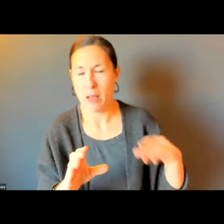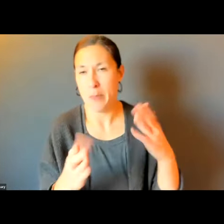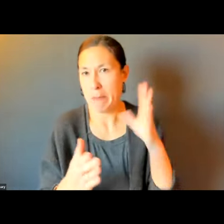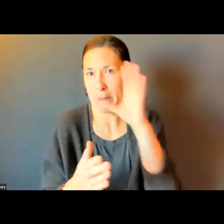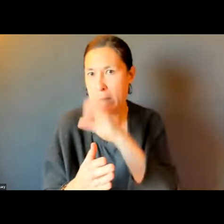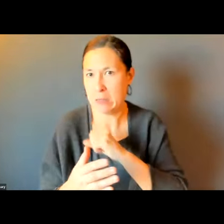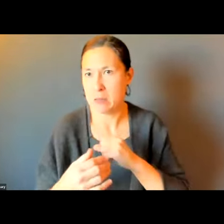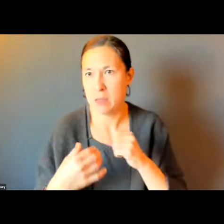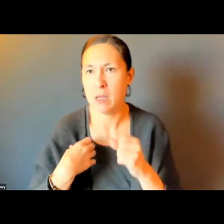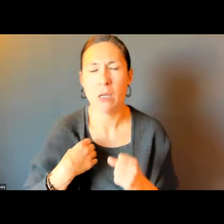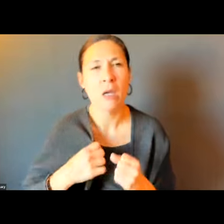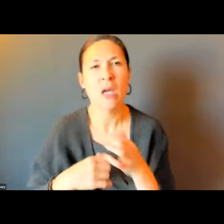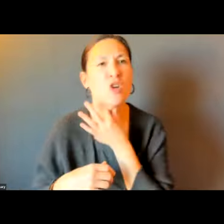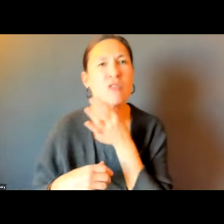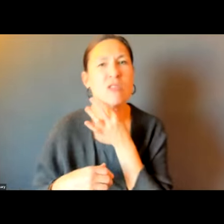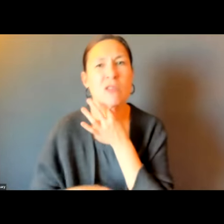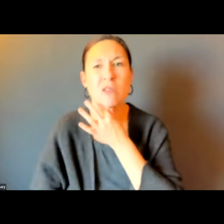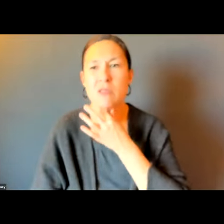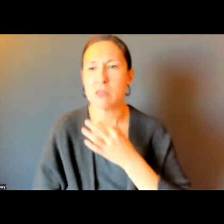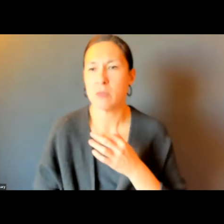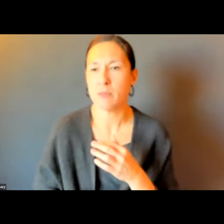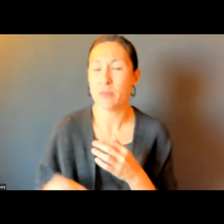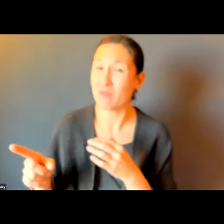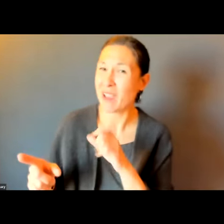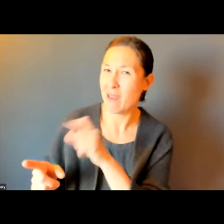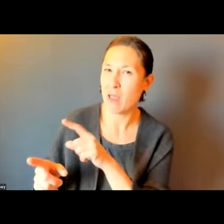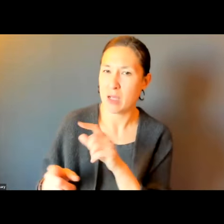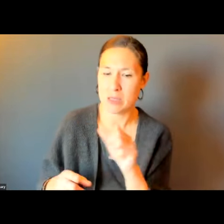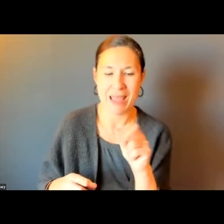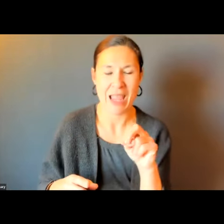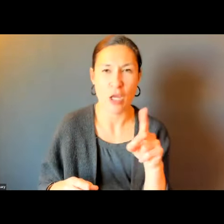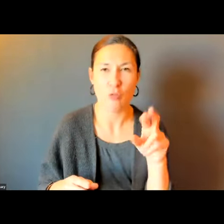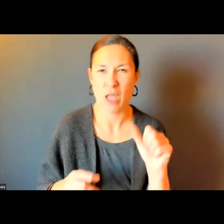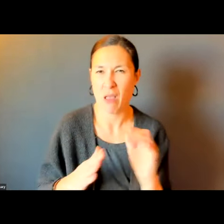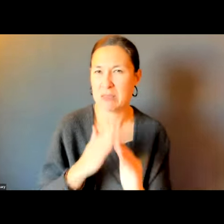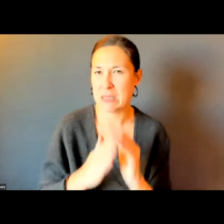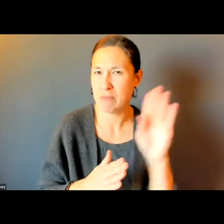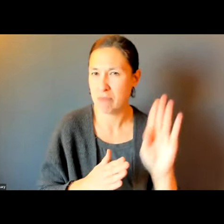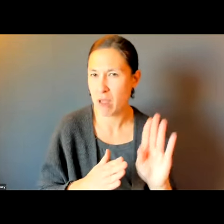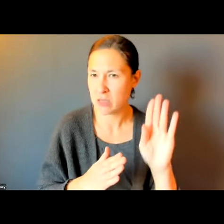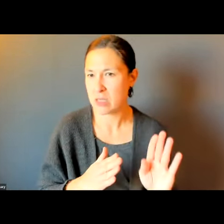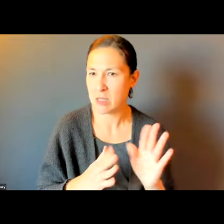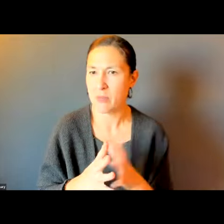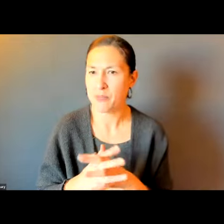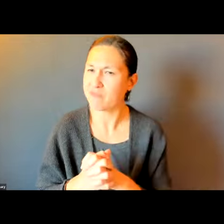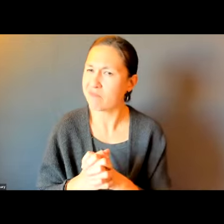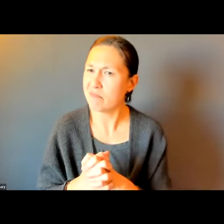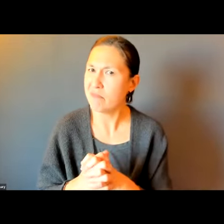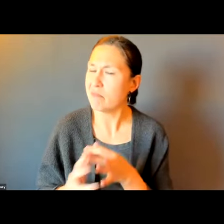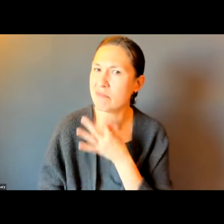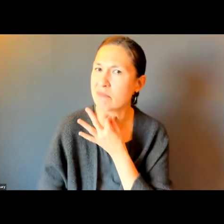THIS MAY COME UP EARLIER, I JOINED LATE.